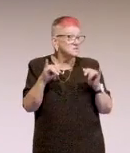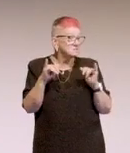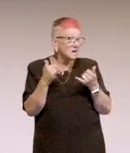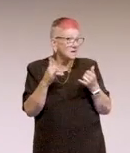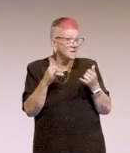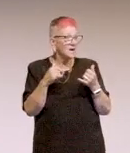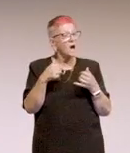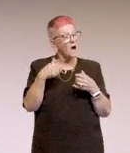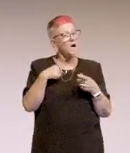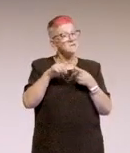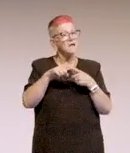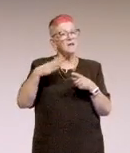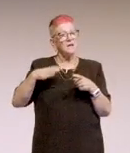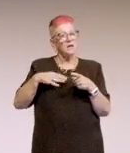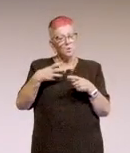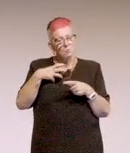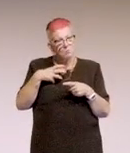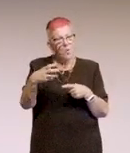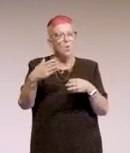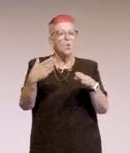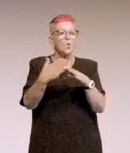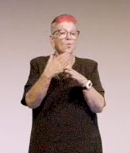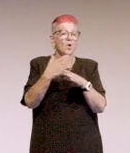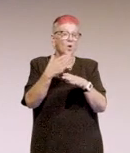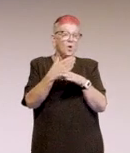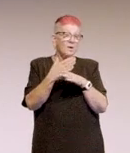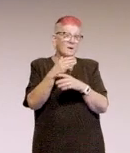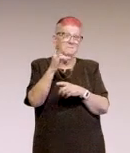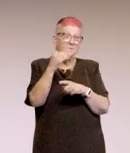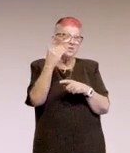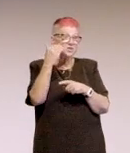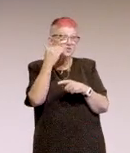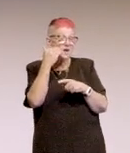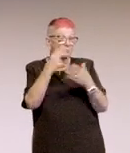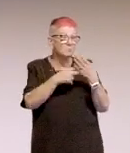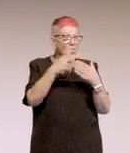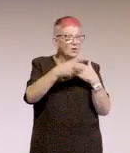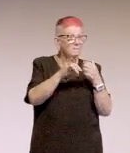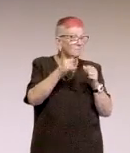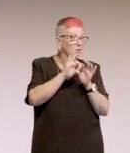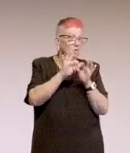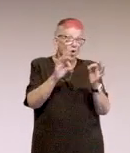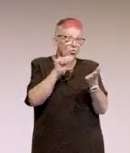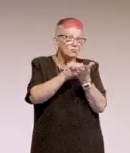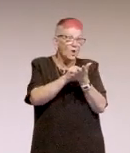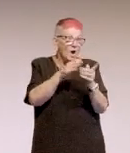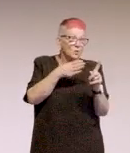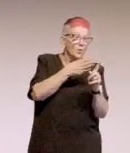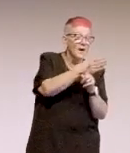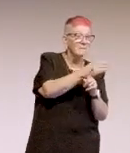And there's work I need to do. Maybe the champions program is not the way to go in this case. Maybe it does need to be very formalised.